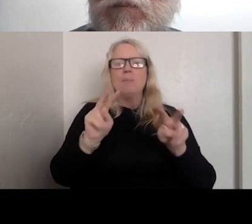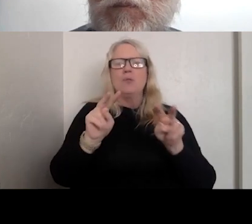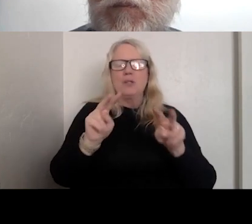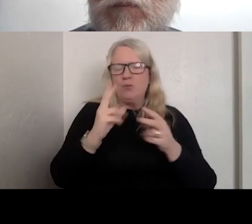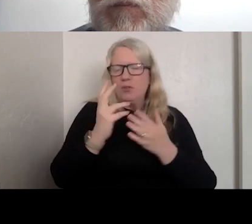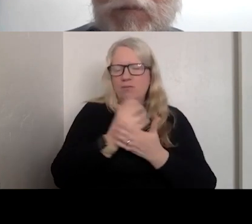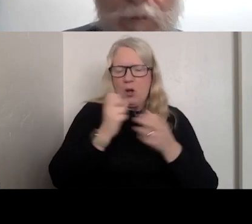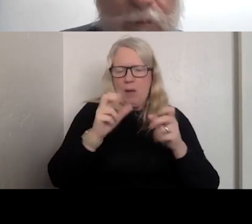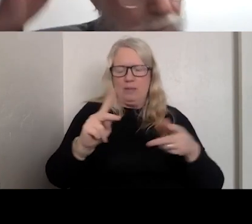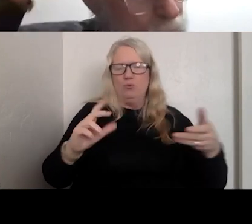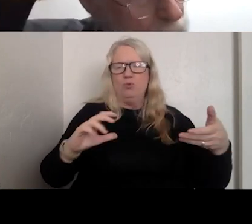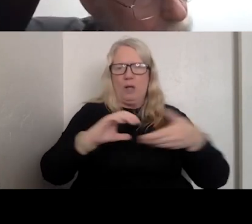WITH THOSE THAT I HAVE NOT YET.